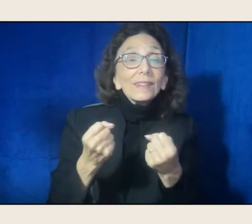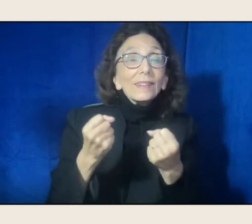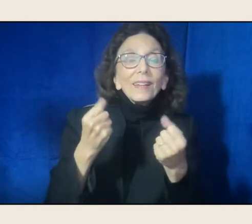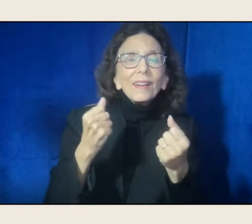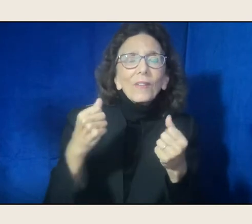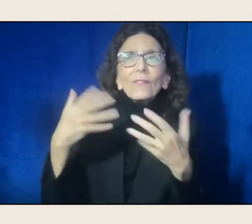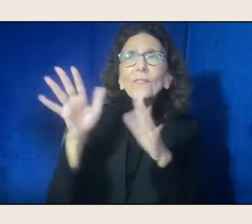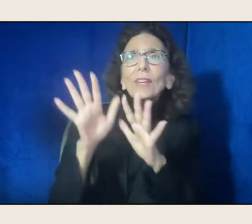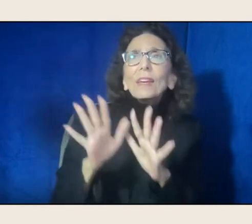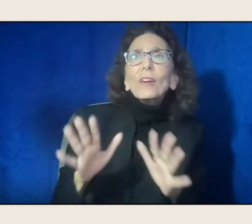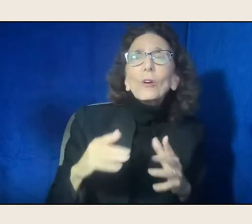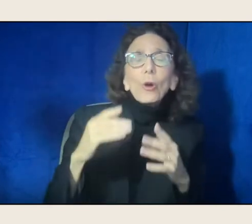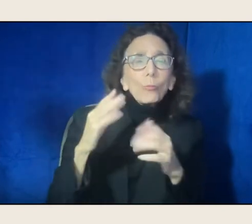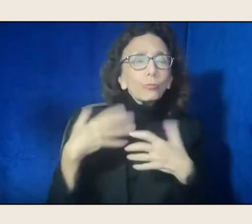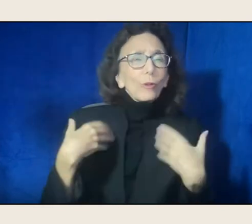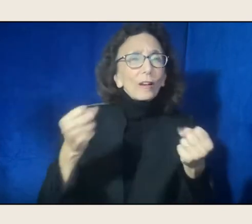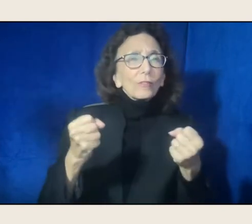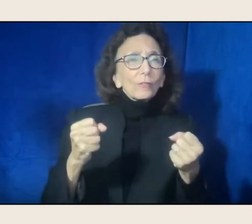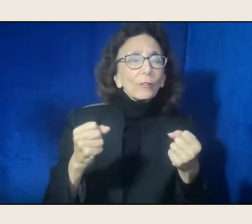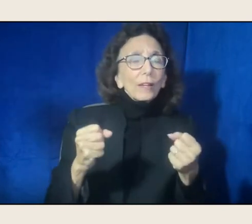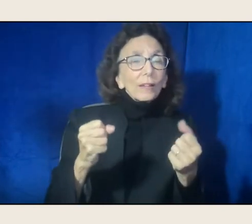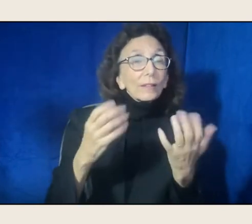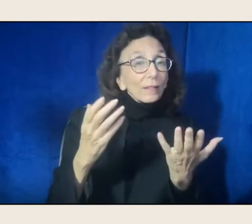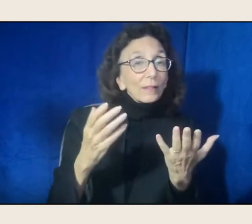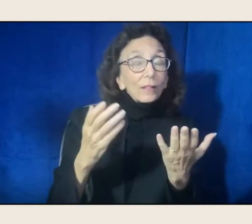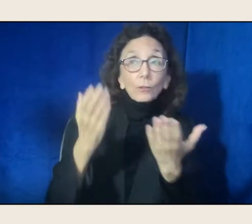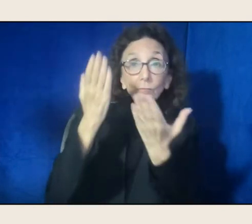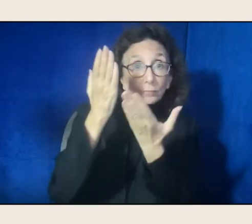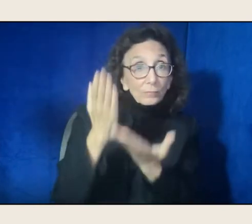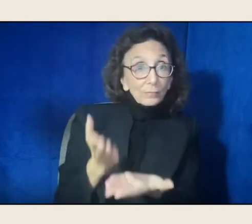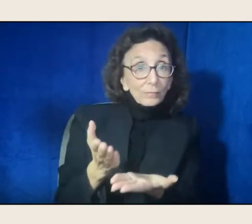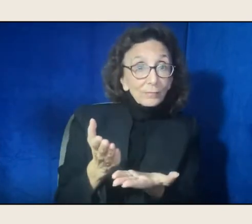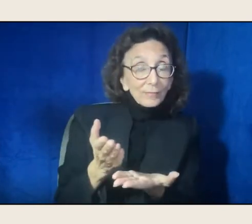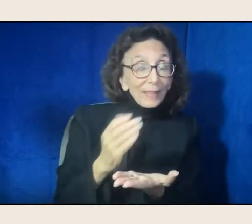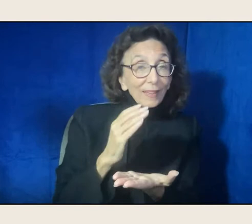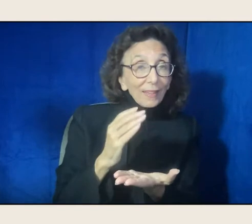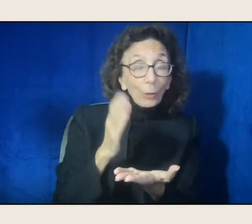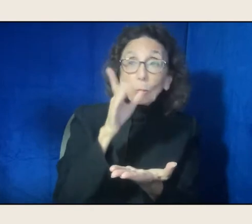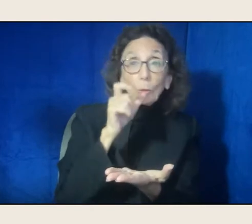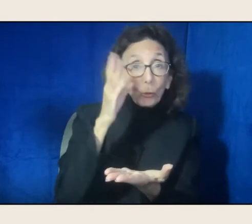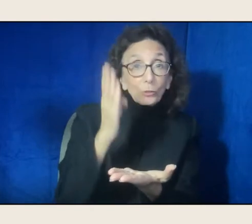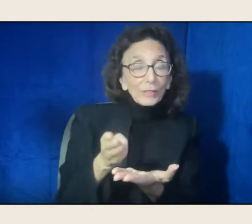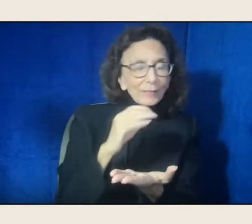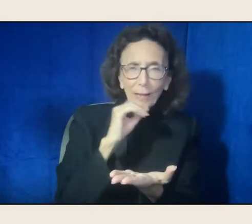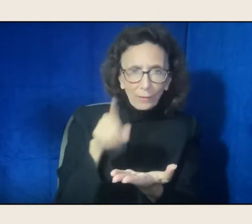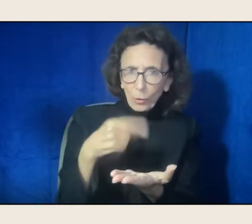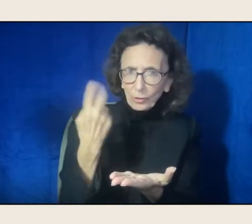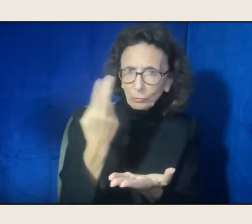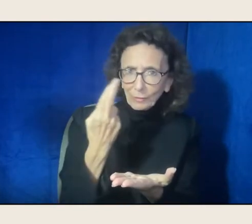Who she is as an artist is not the only reason we are honoring Joy today.